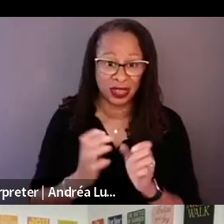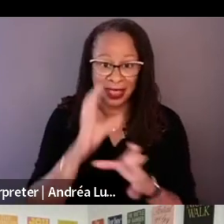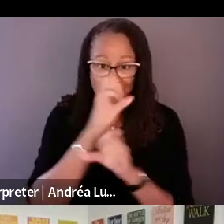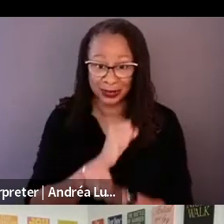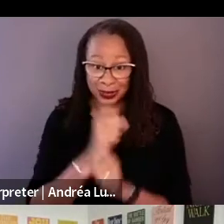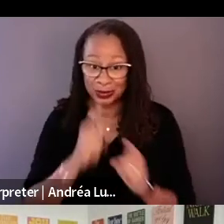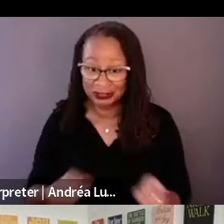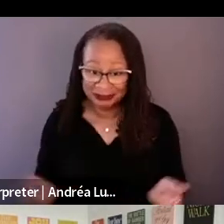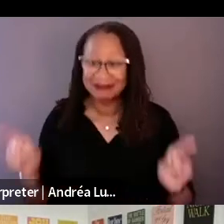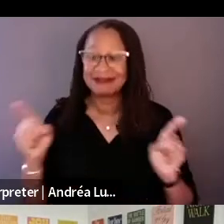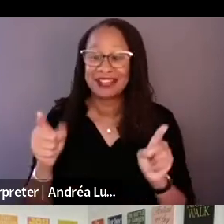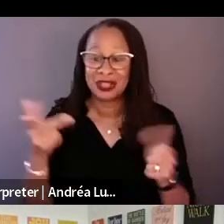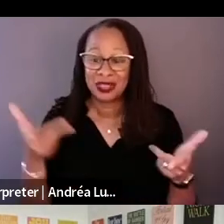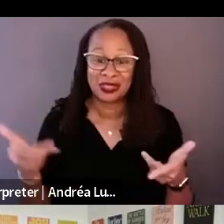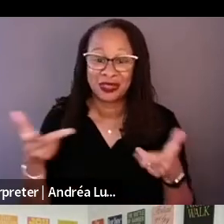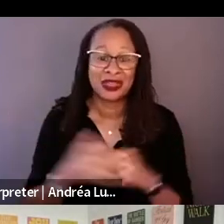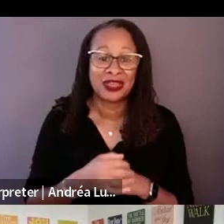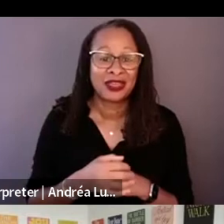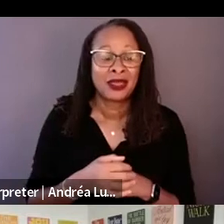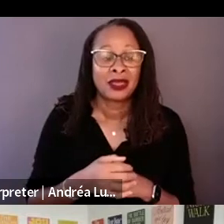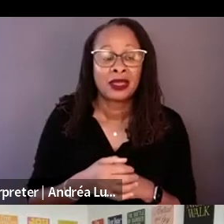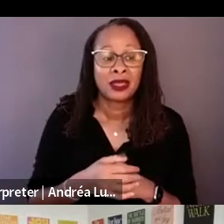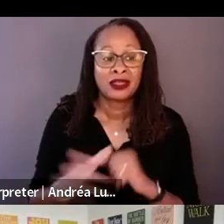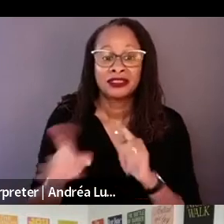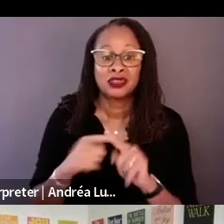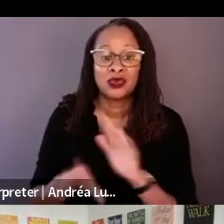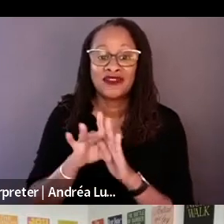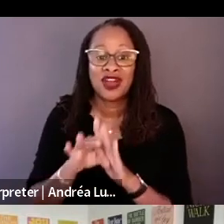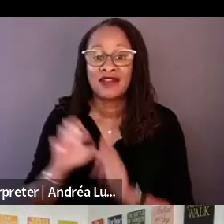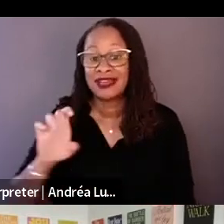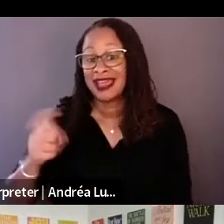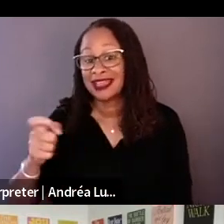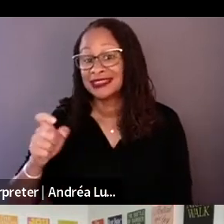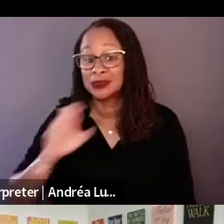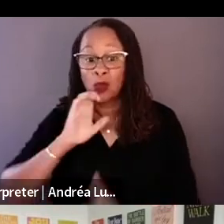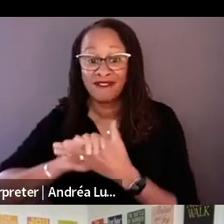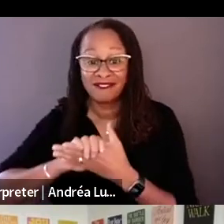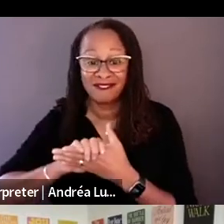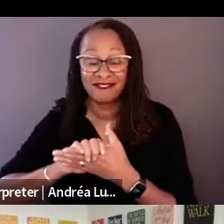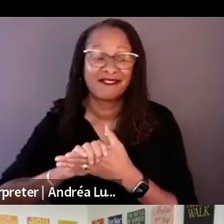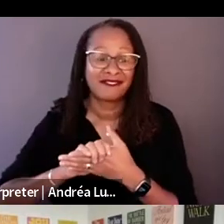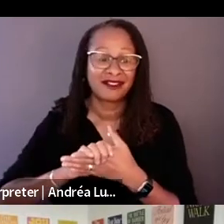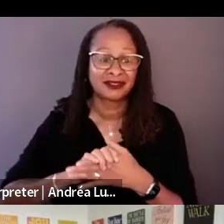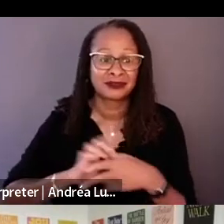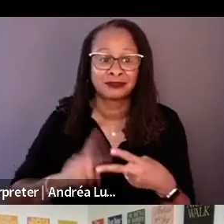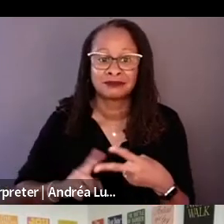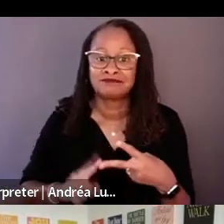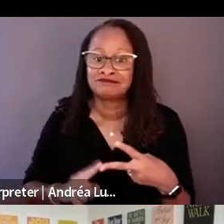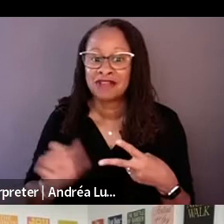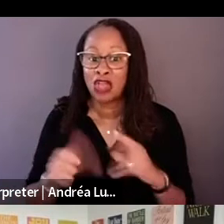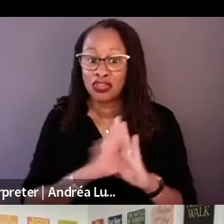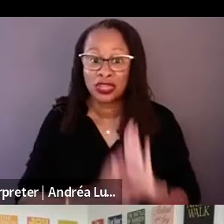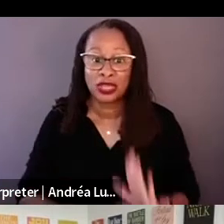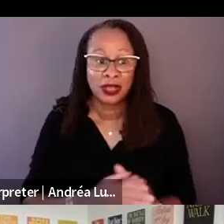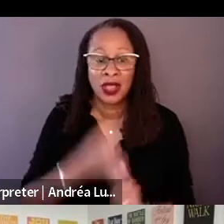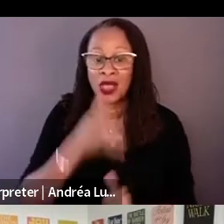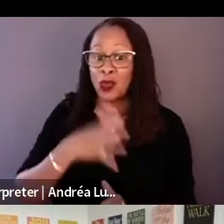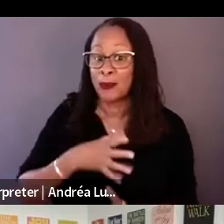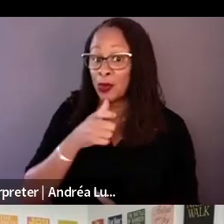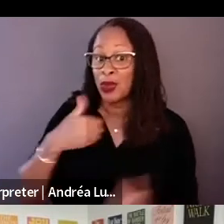producers to find the ex-wife and the other characters that had MS to fill in -- you tell me.